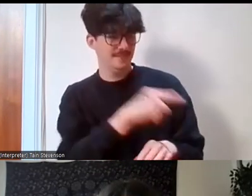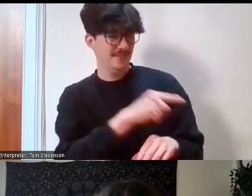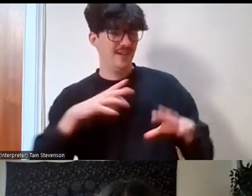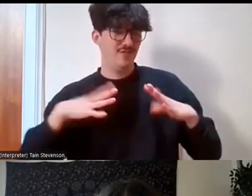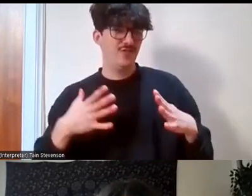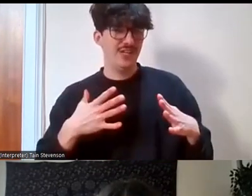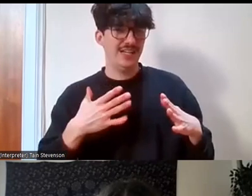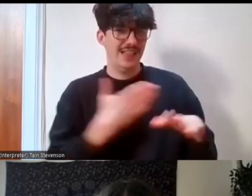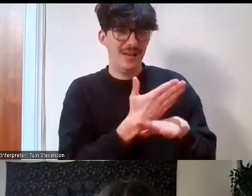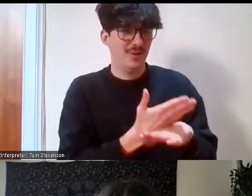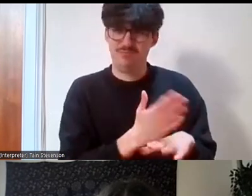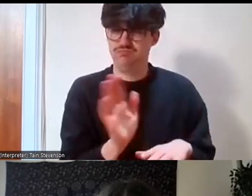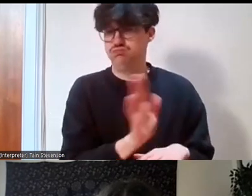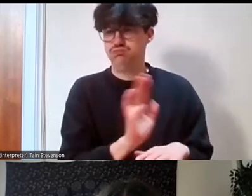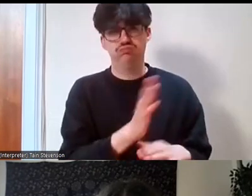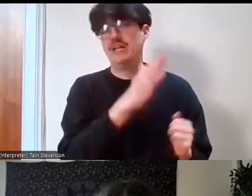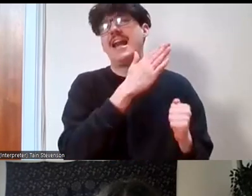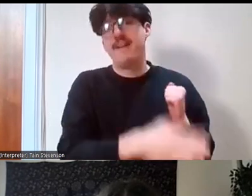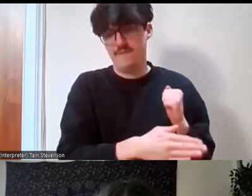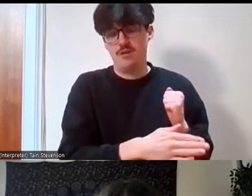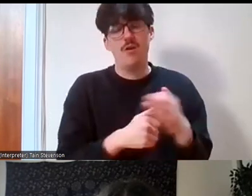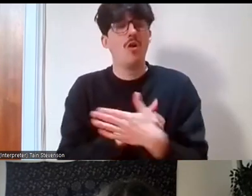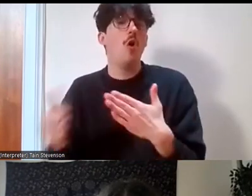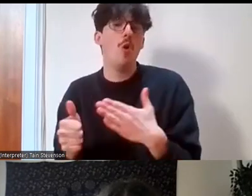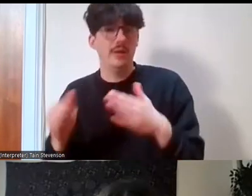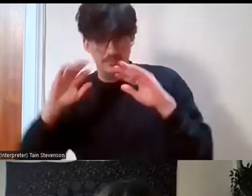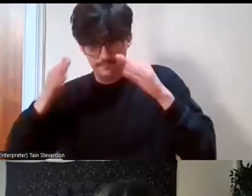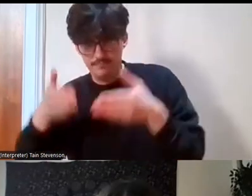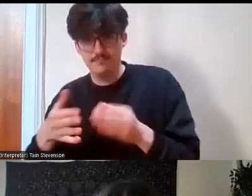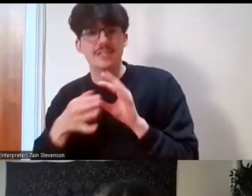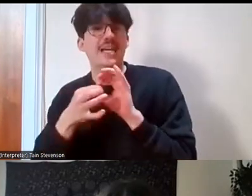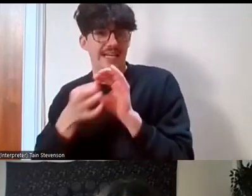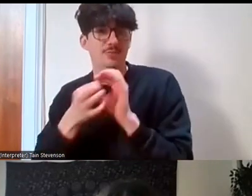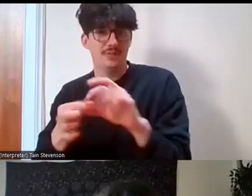it should always be about engagement, it should be about benefits to the organisation